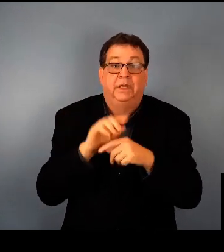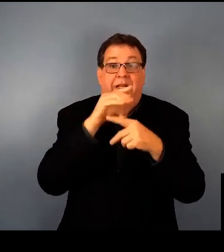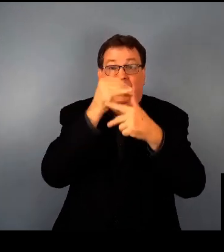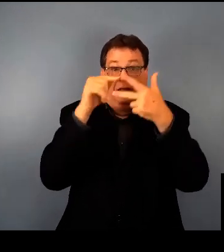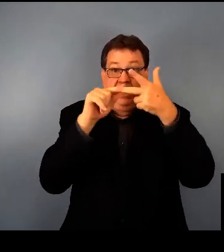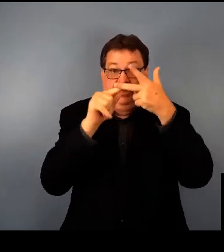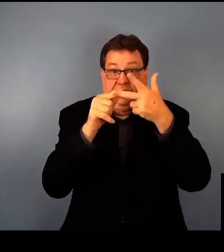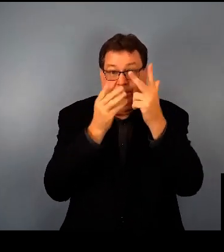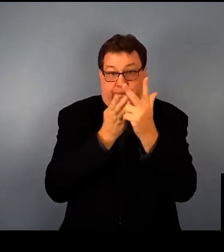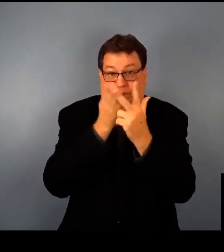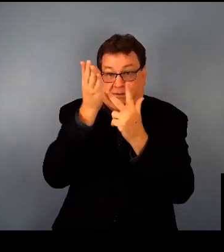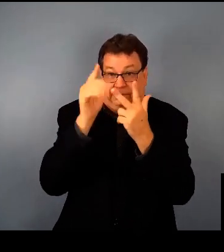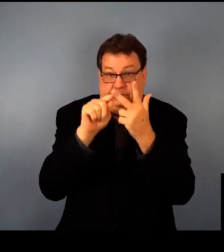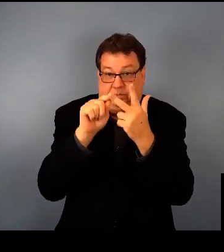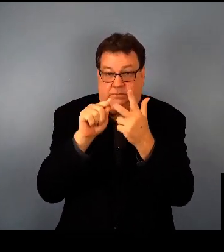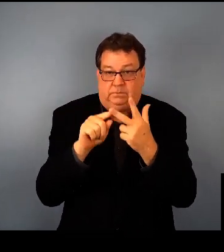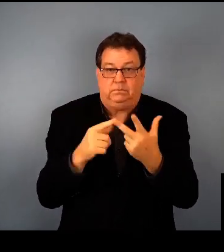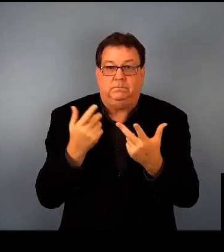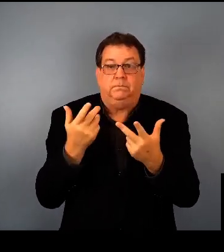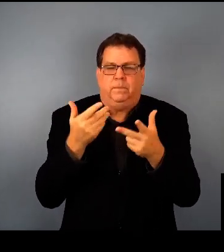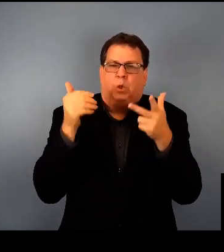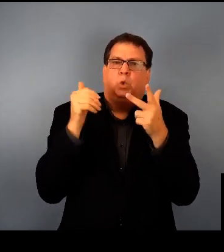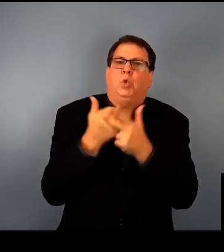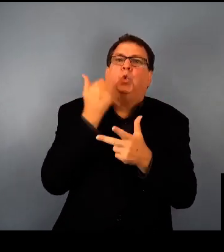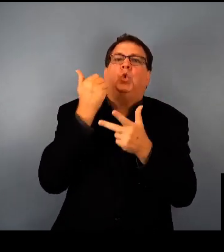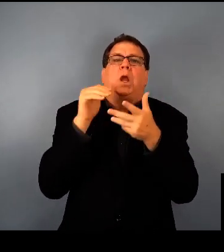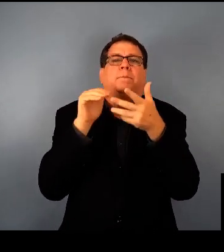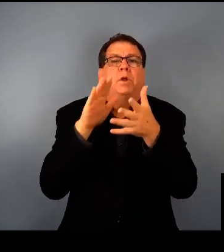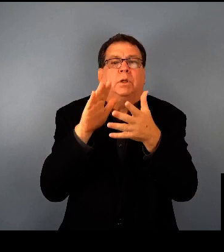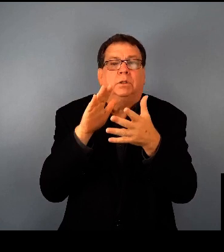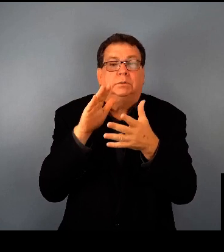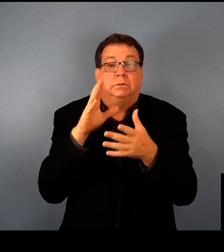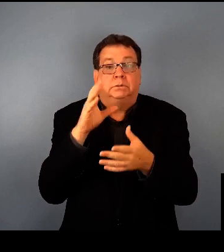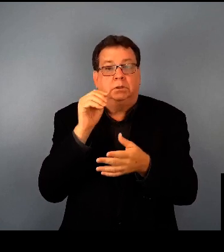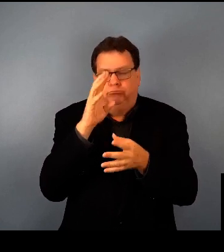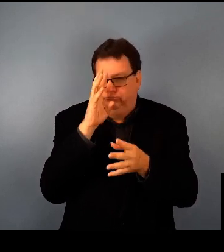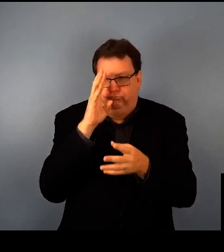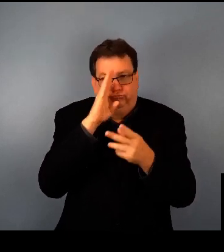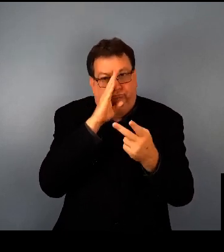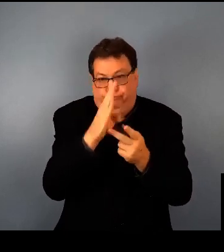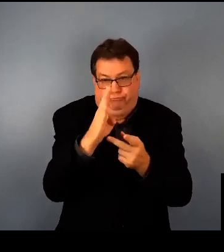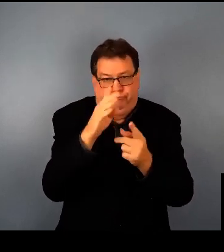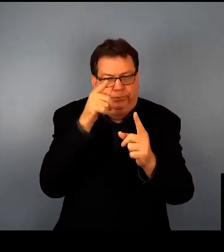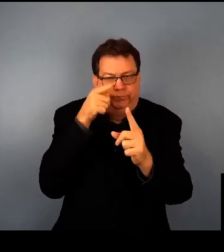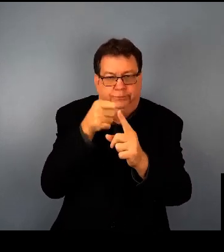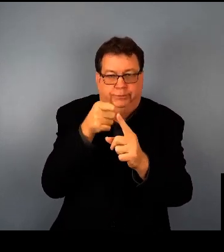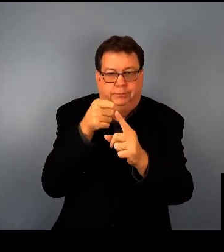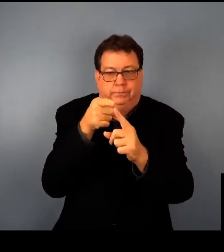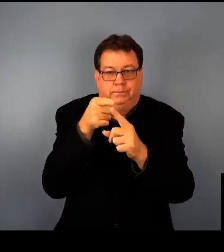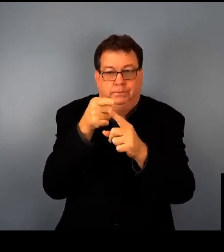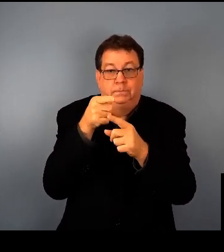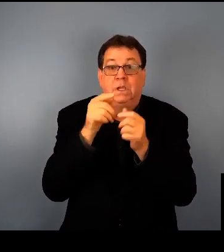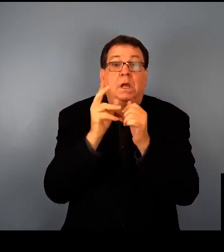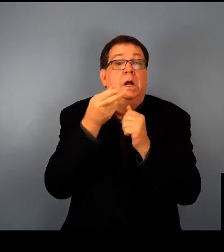coding information on the other side of the mistake. The third, and newest way, is also the most direct way.